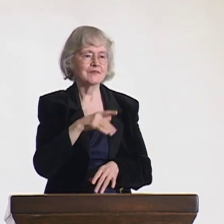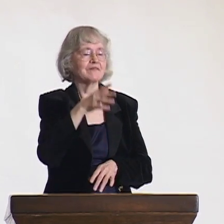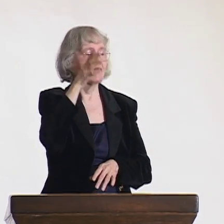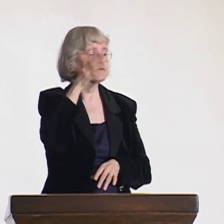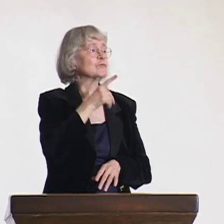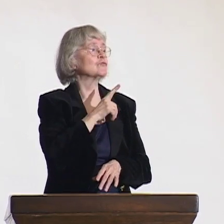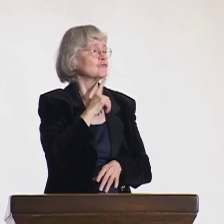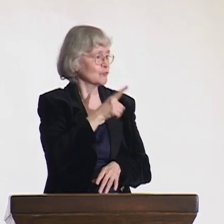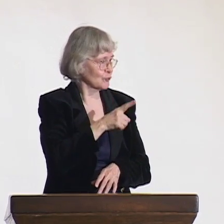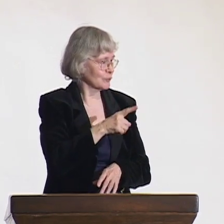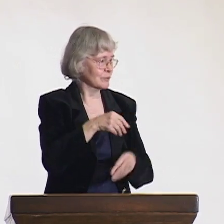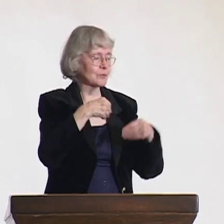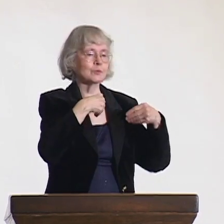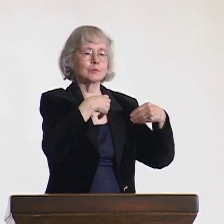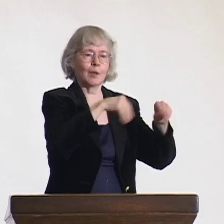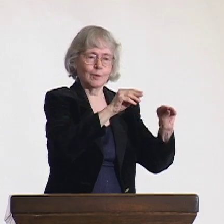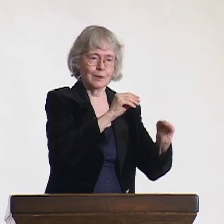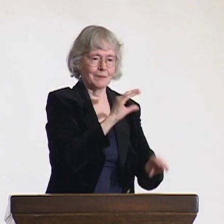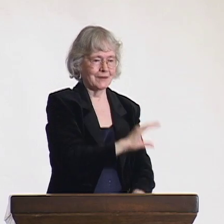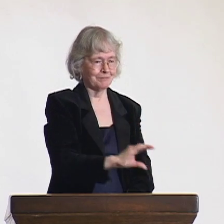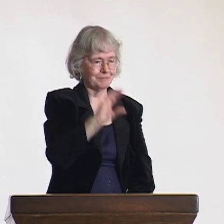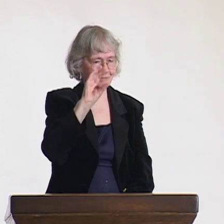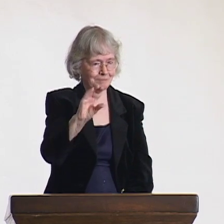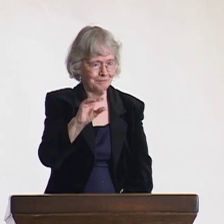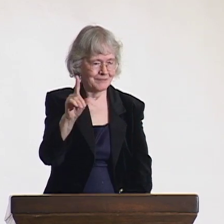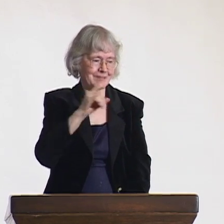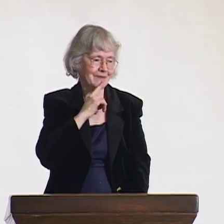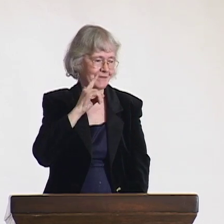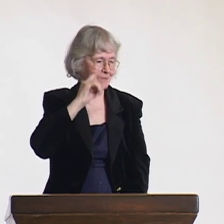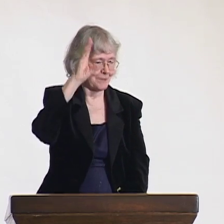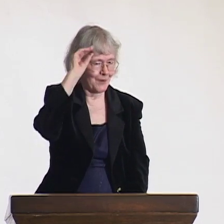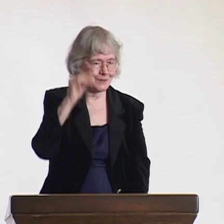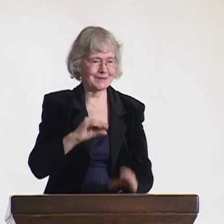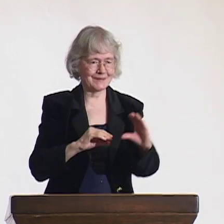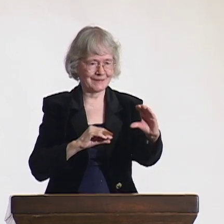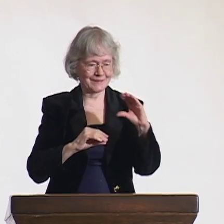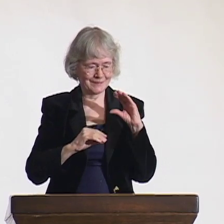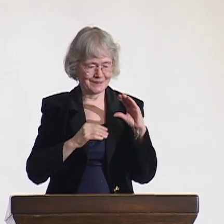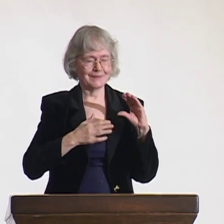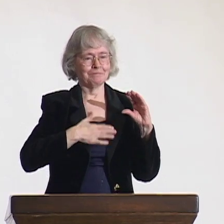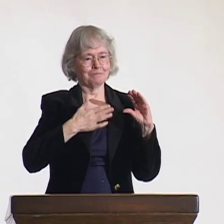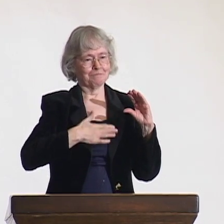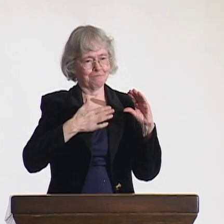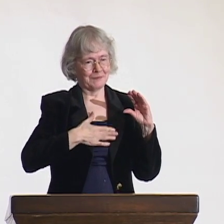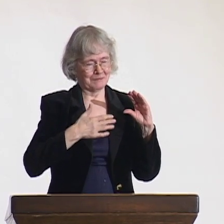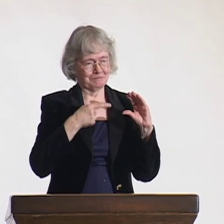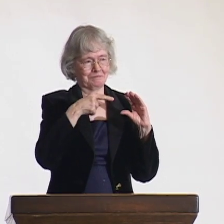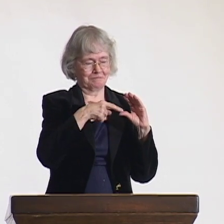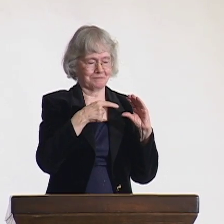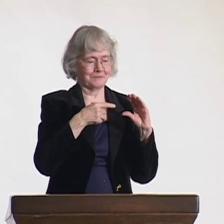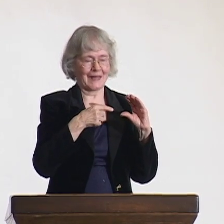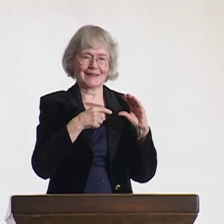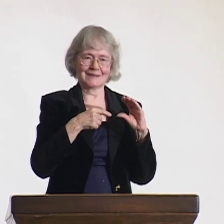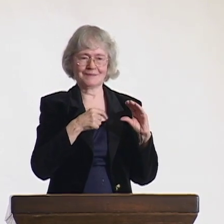and attend the conference, and he did just that. By selling cows from his farm, the son was able to have